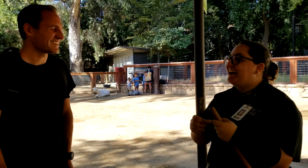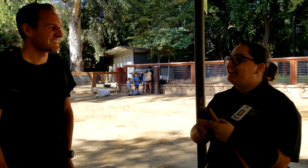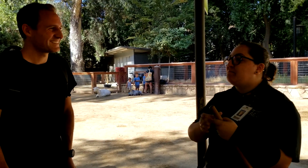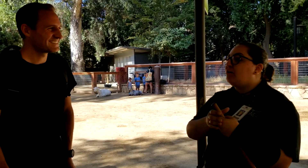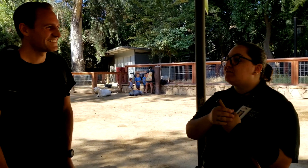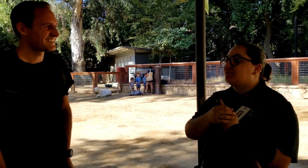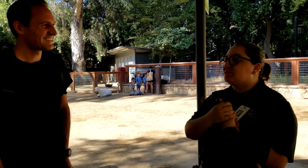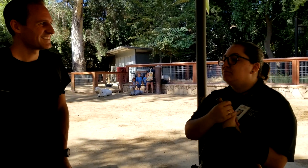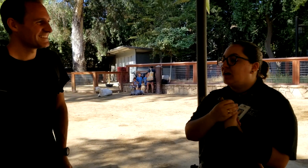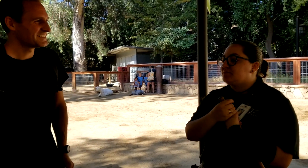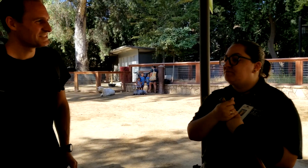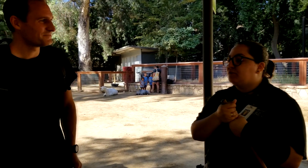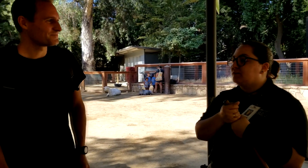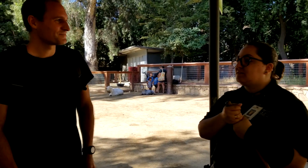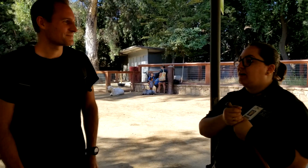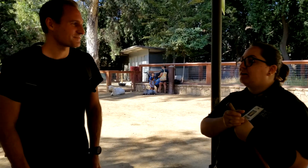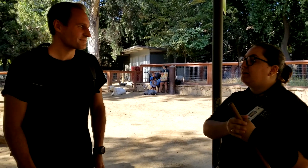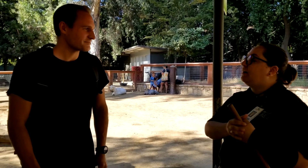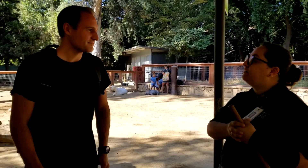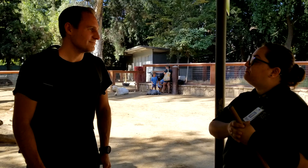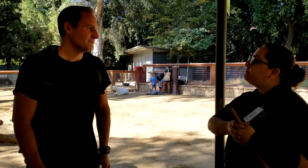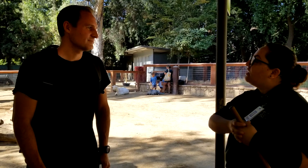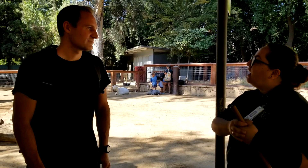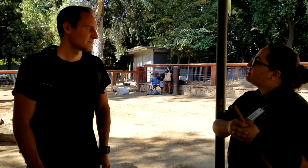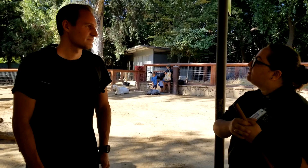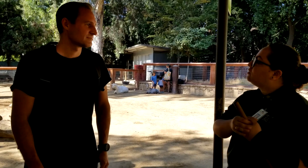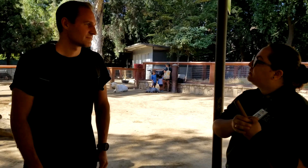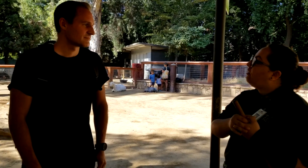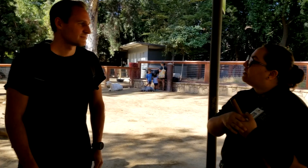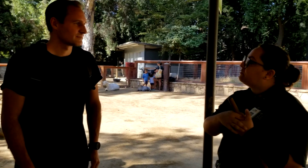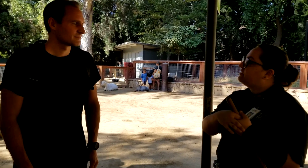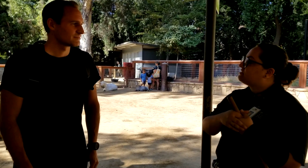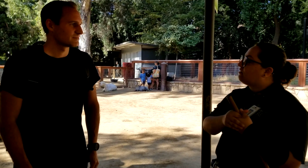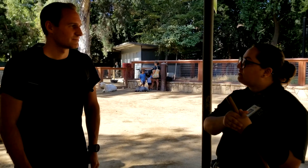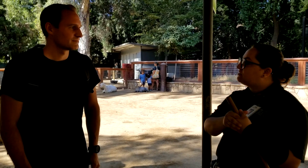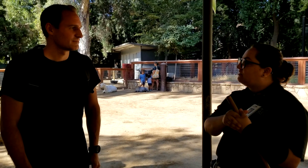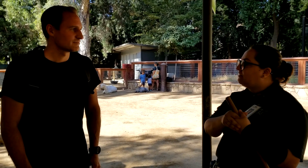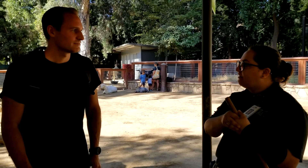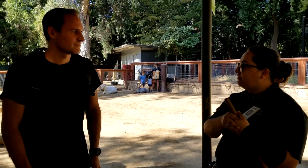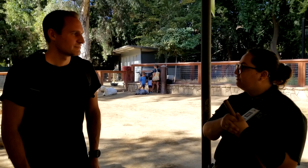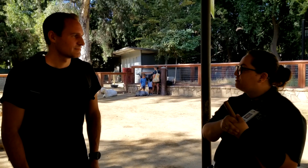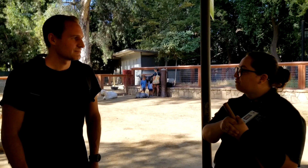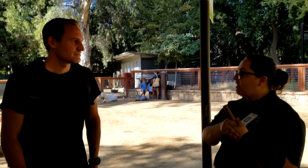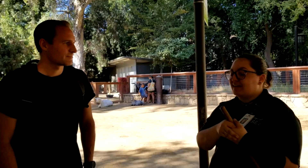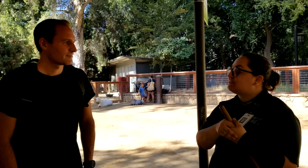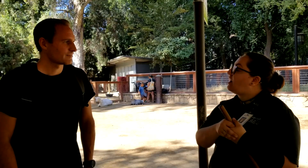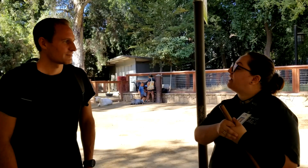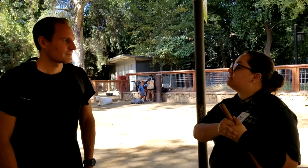Also, sometimes I’ve noticed that it’s a little bit hard because there aren’t a lot of direct signs.